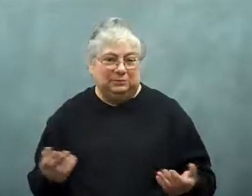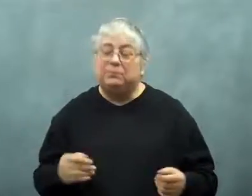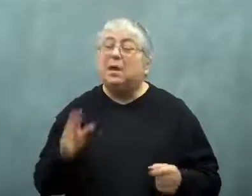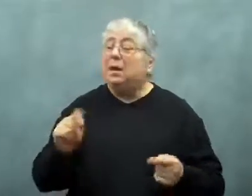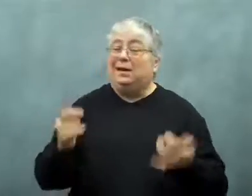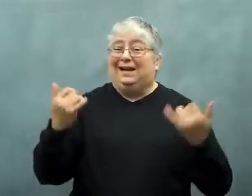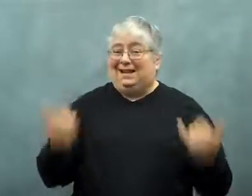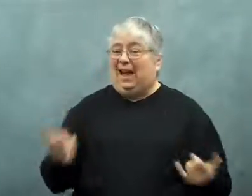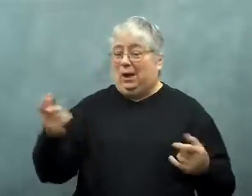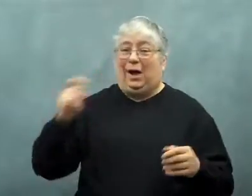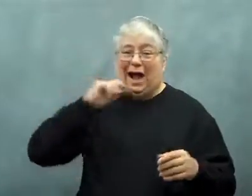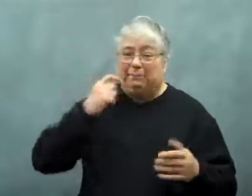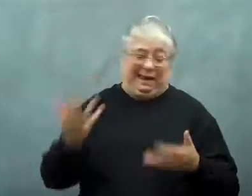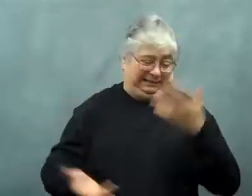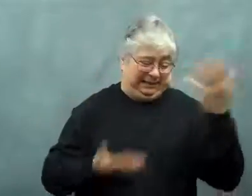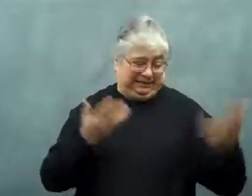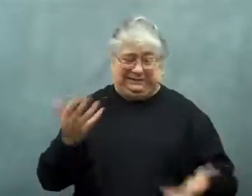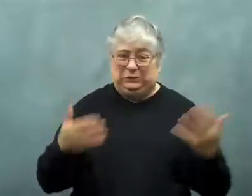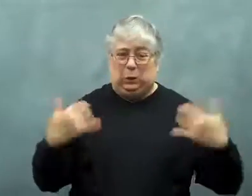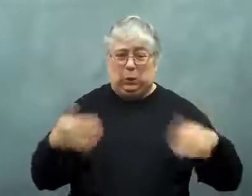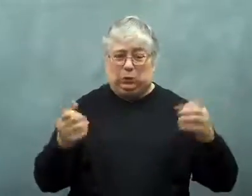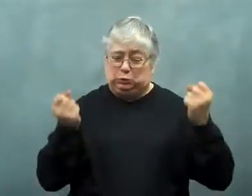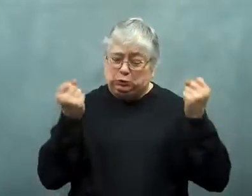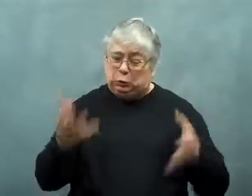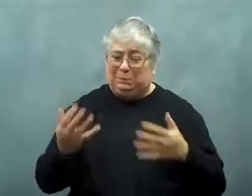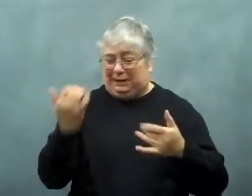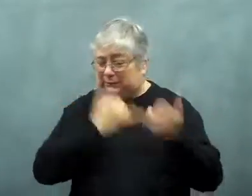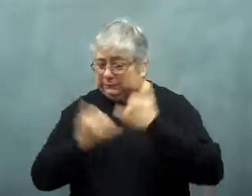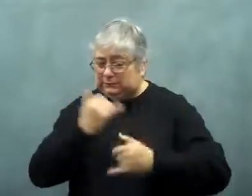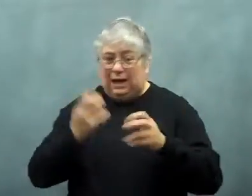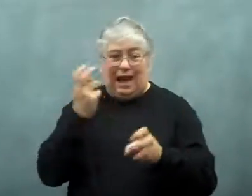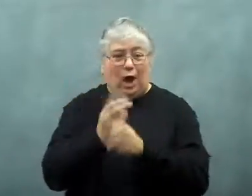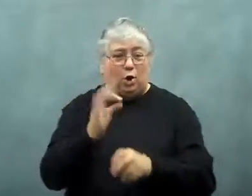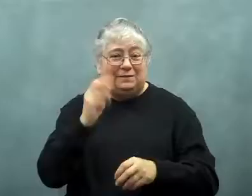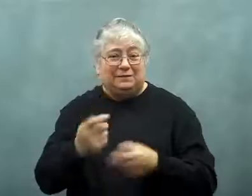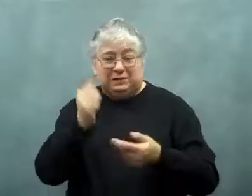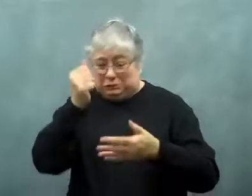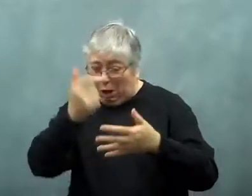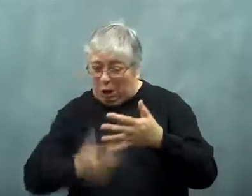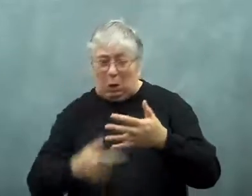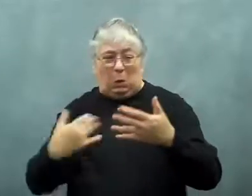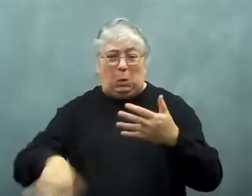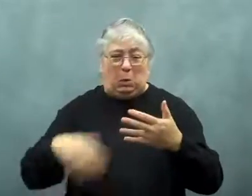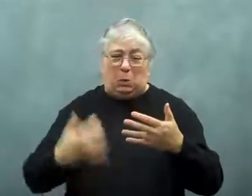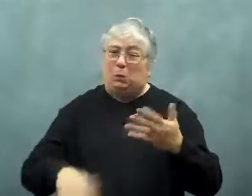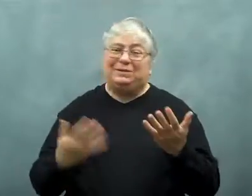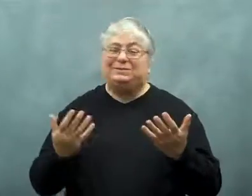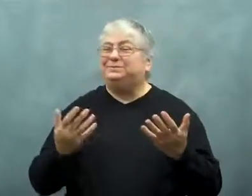There were so many errors that Apple wouldn't be able to fix them all.